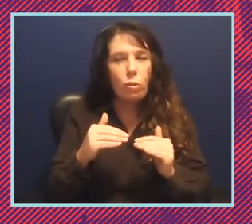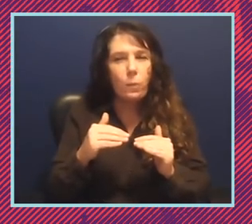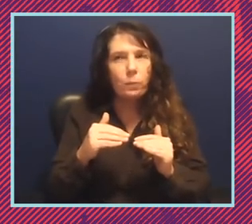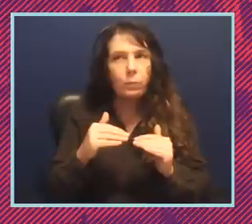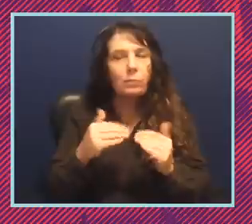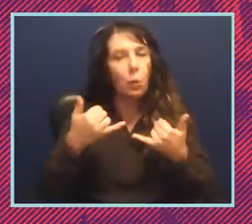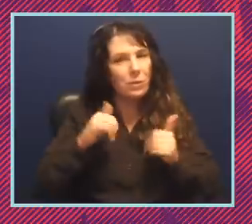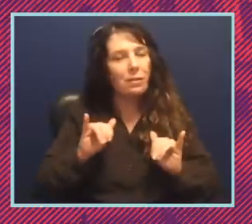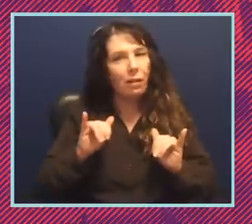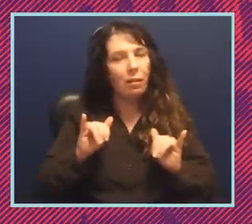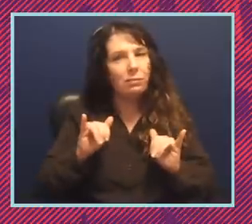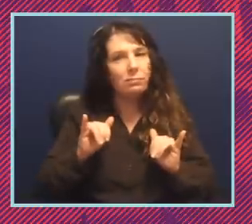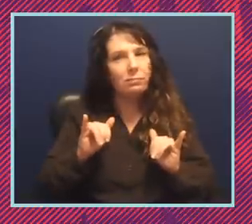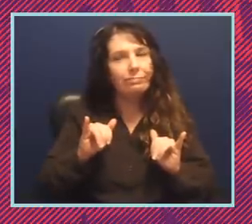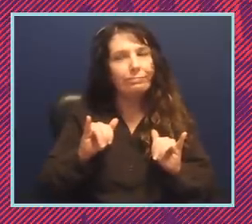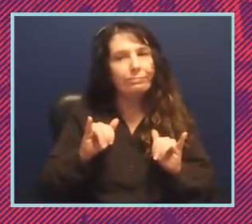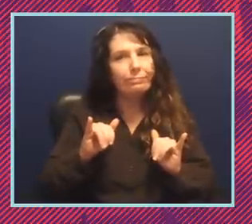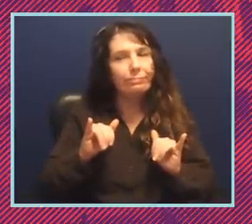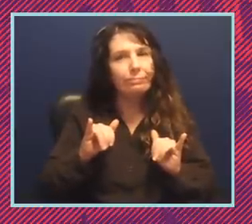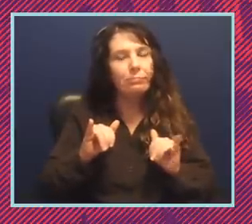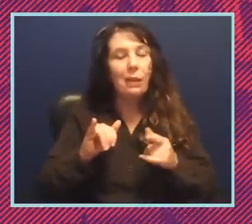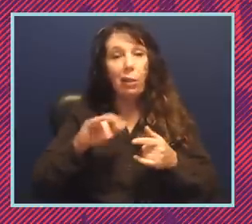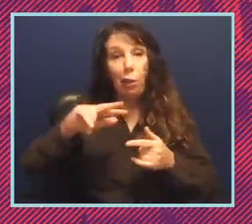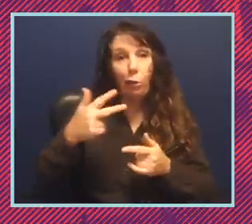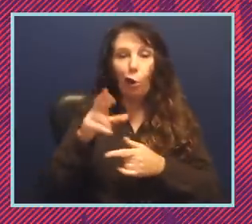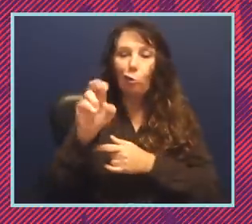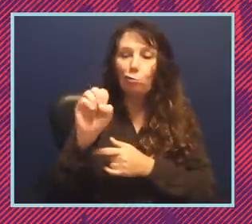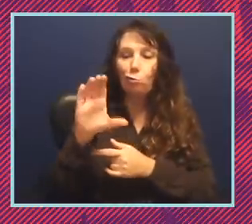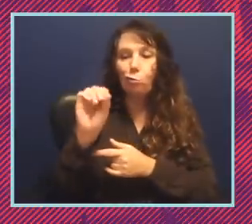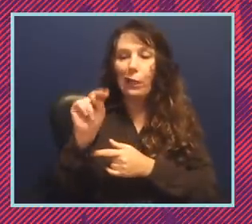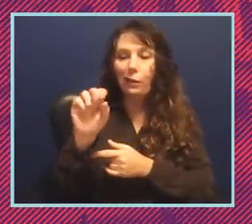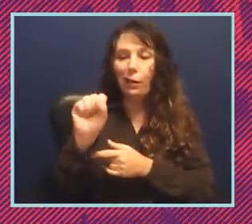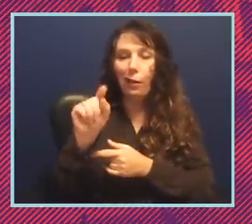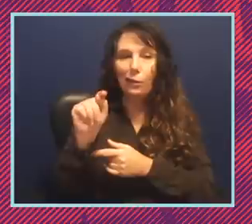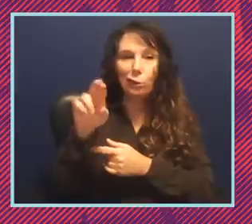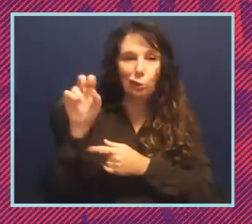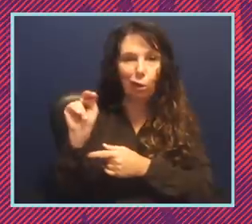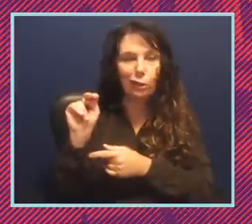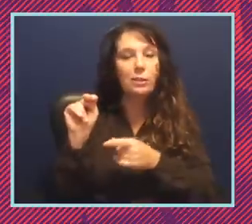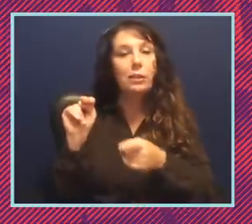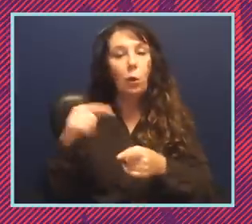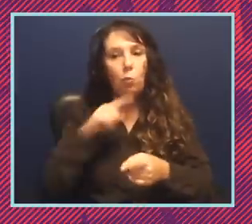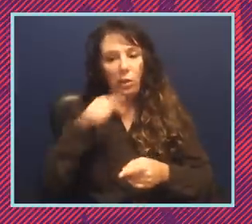know as we heard about the third reconstruction i mean we are still living as second-class citizens